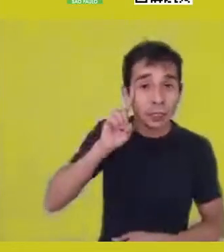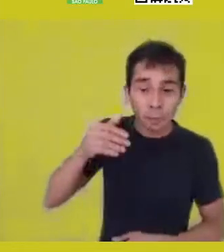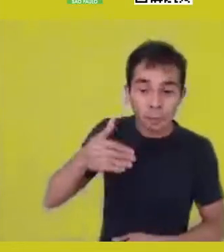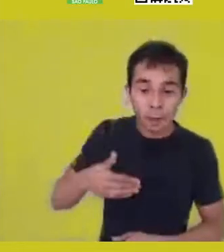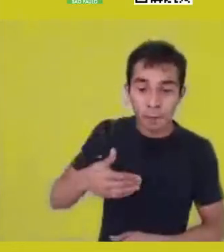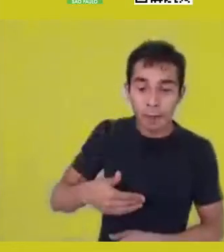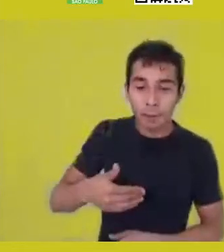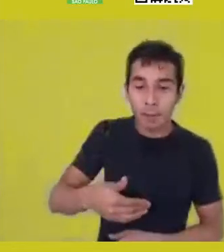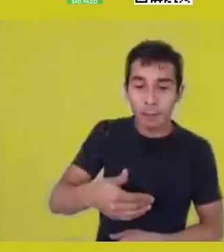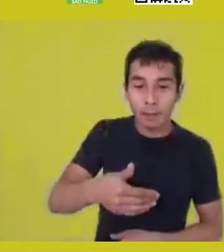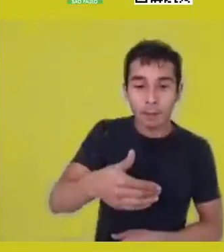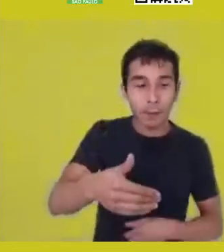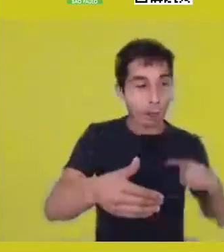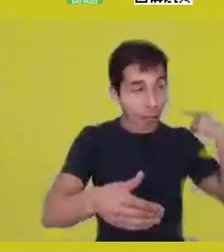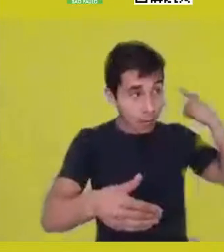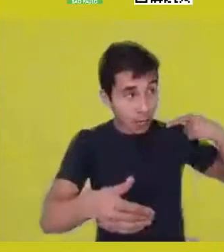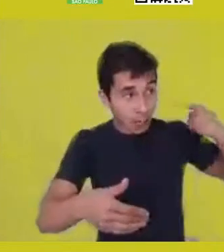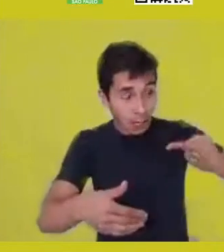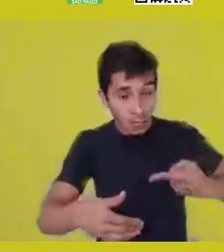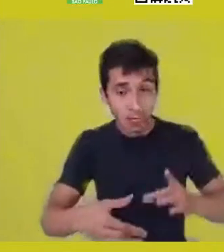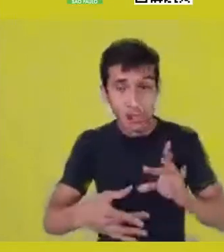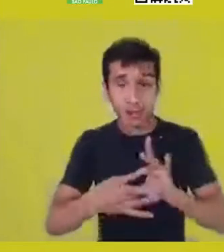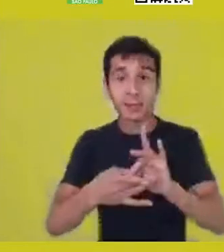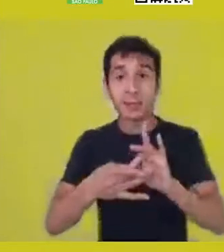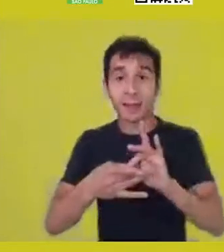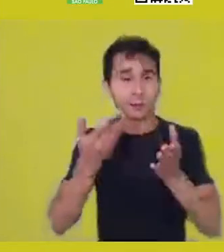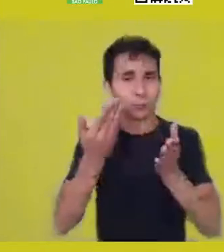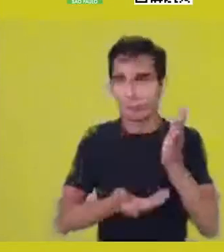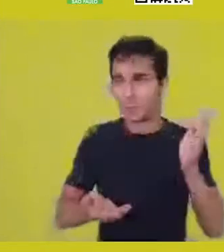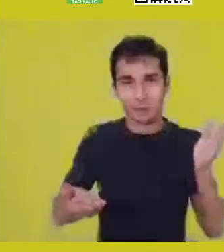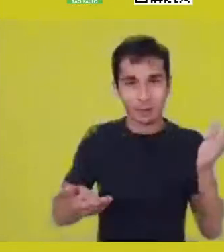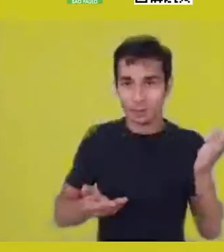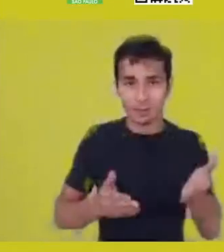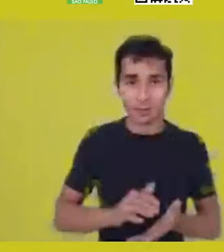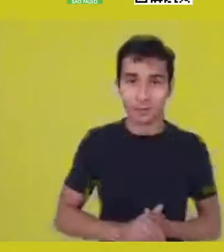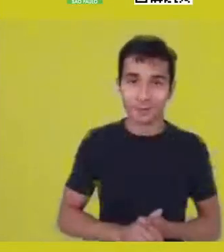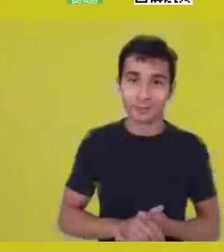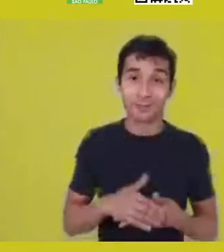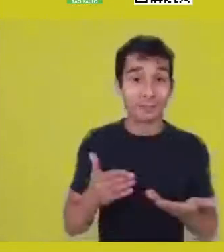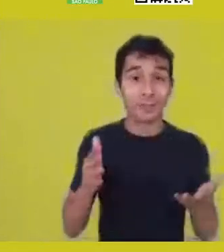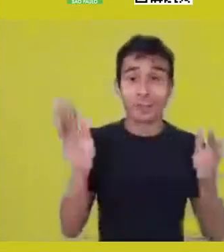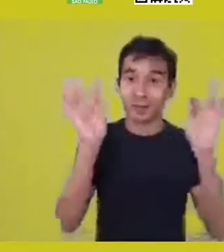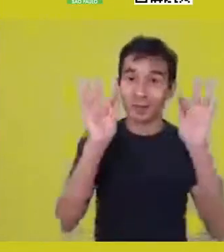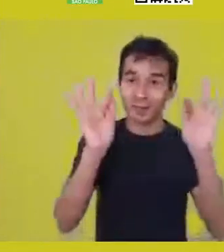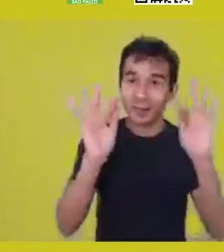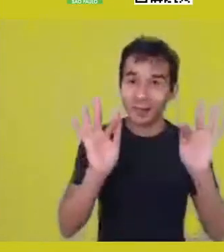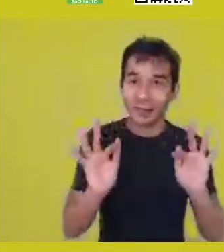which isn’t lost. This is why I was very happy with Tiganá’s speech